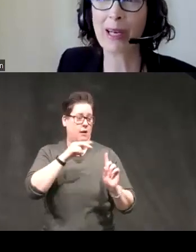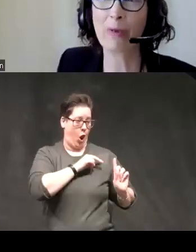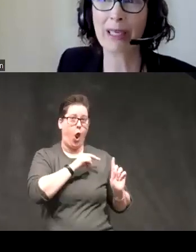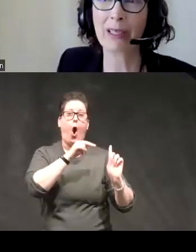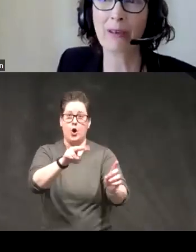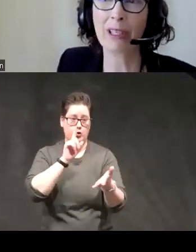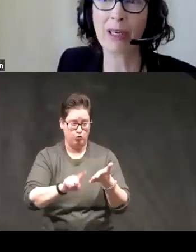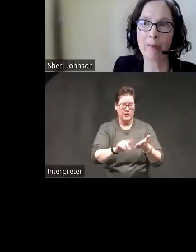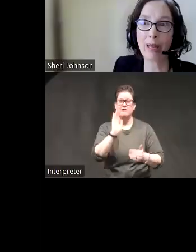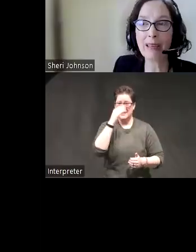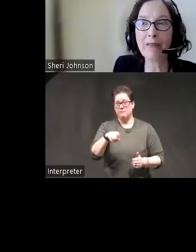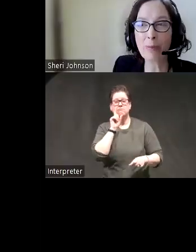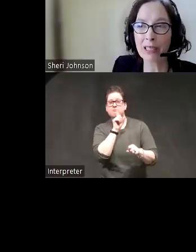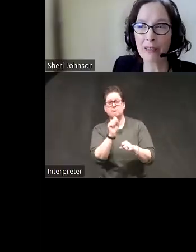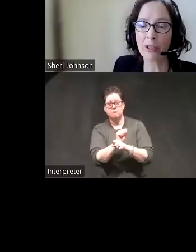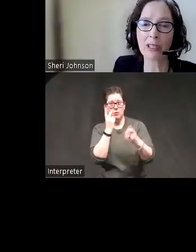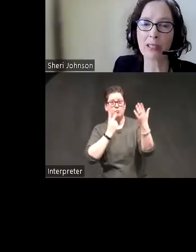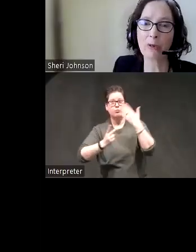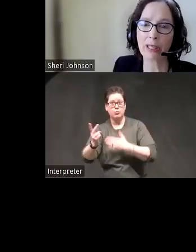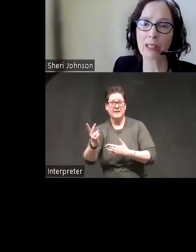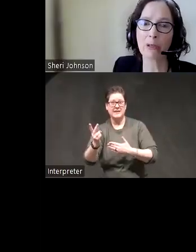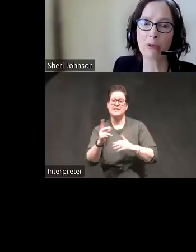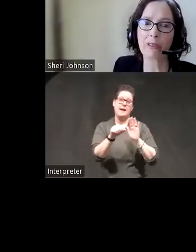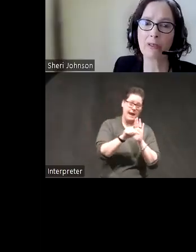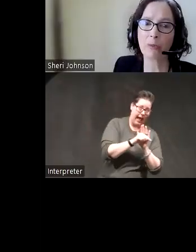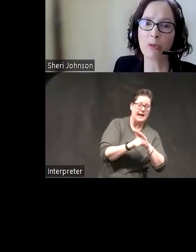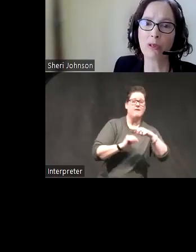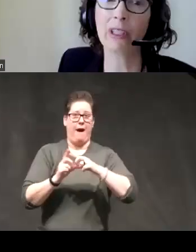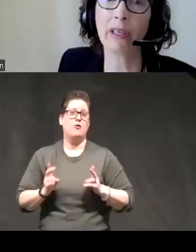that it predicted over time and even positive urgency predicted depressive symptoms over time